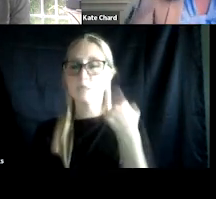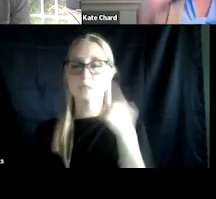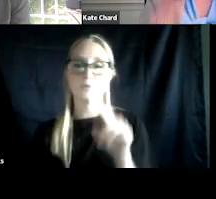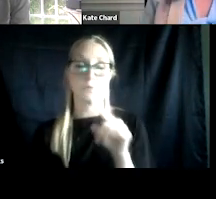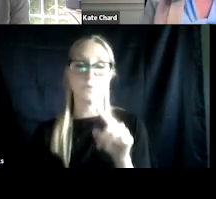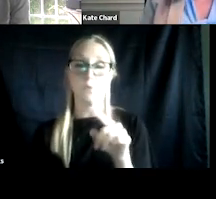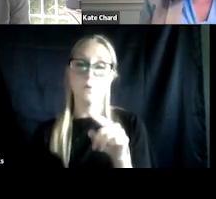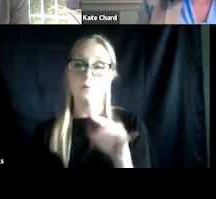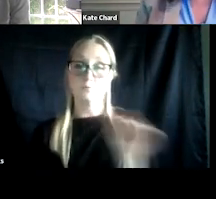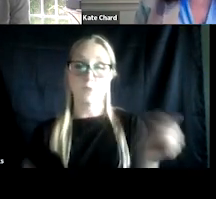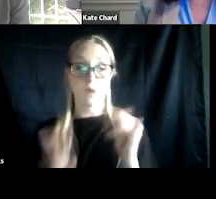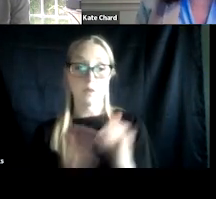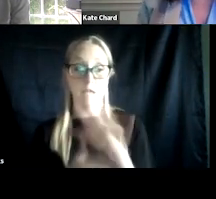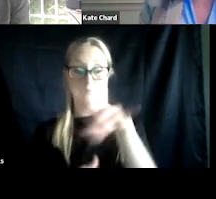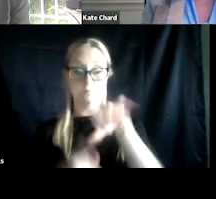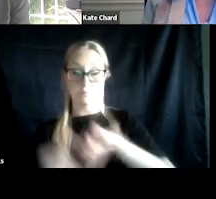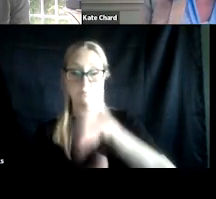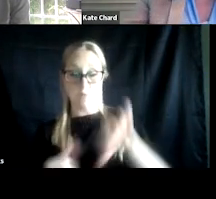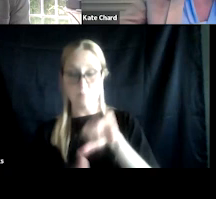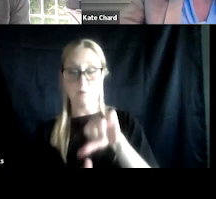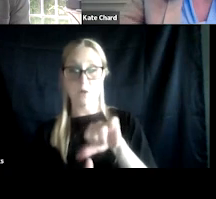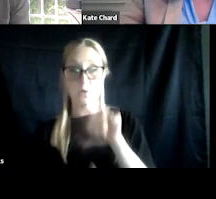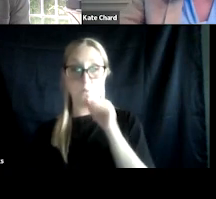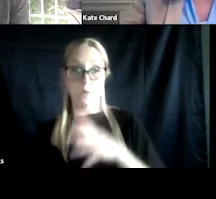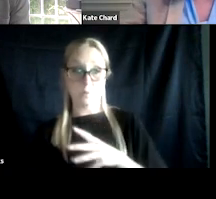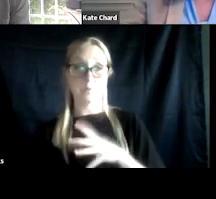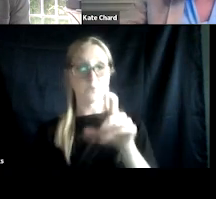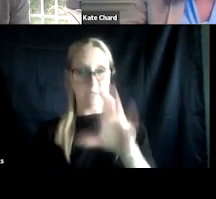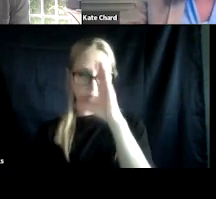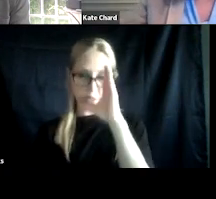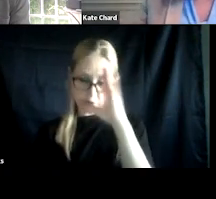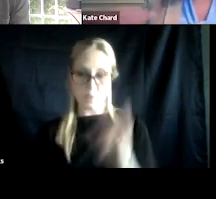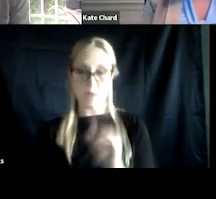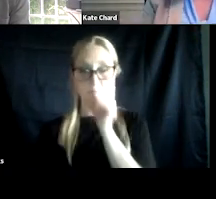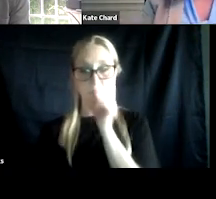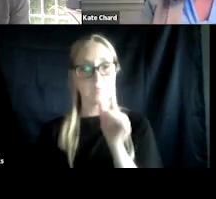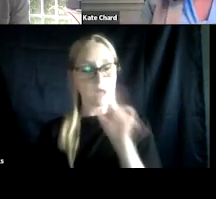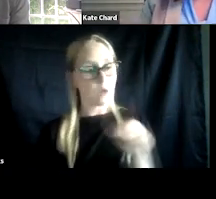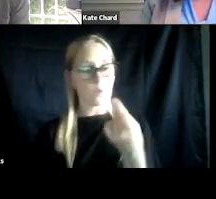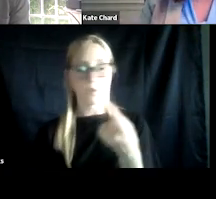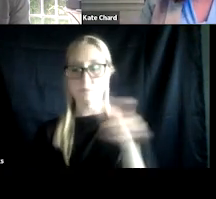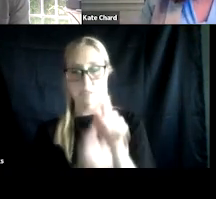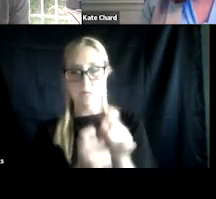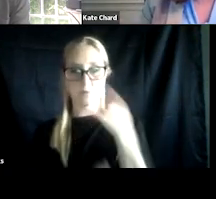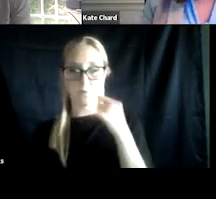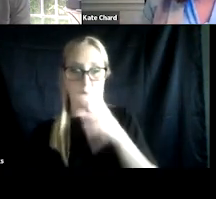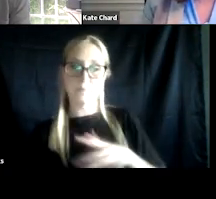But I do wanna also note that MST is not an issue only specific to women veterans. Many male veterans also experience MST,